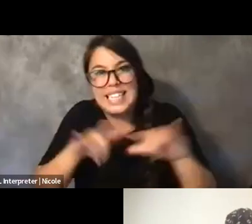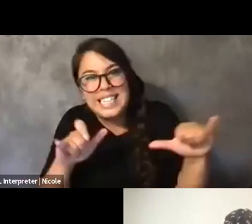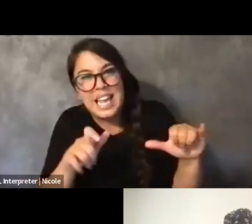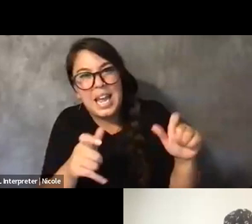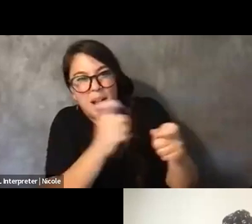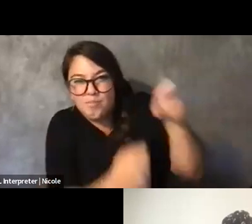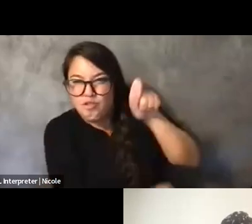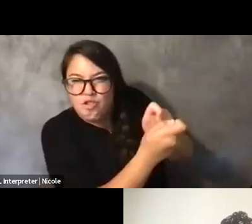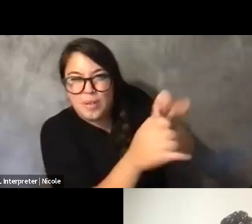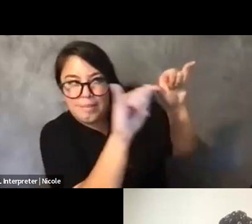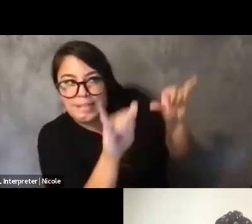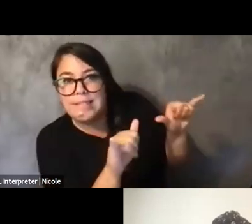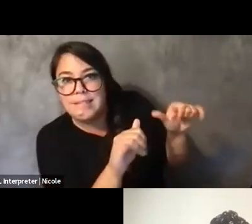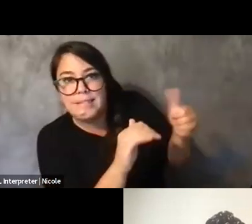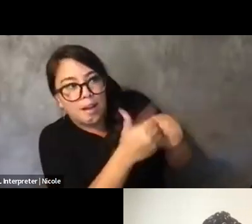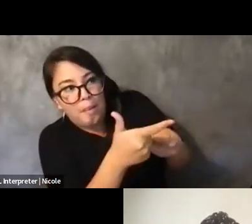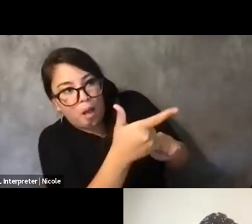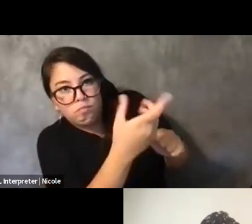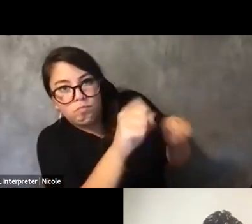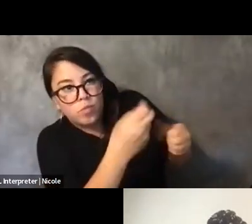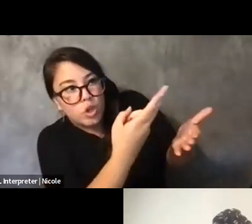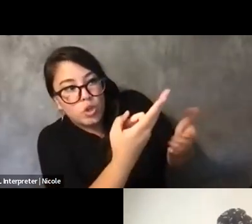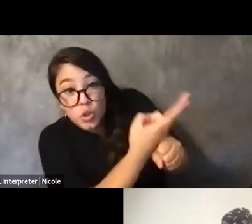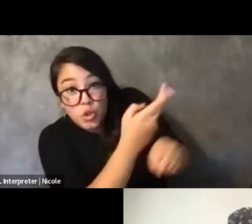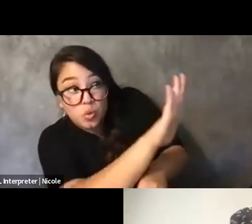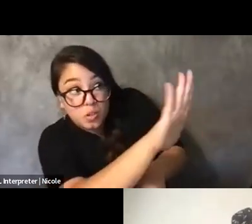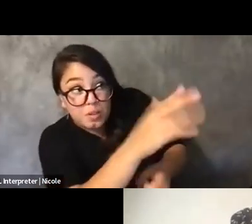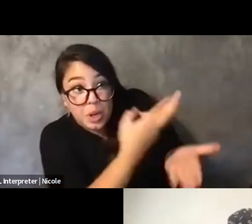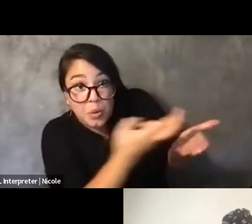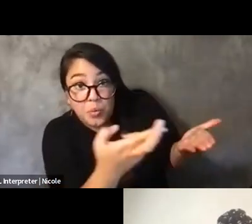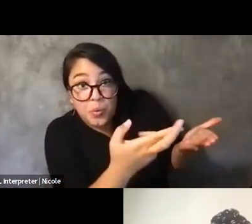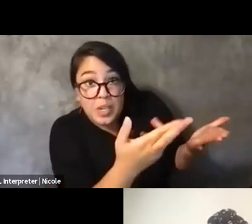And it's really complicated and it's really complex, and it's hard,